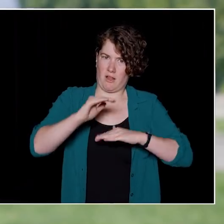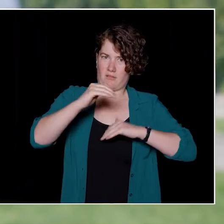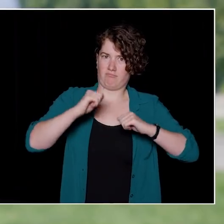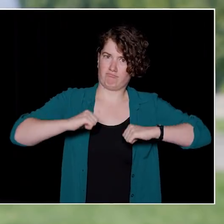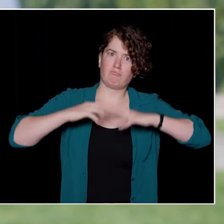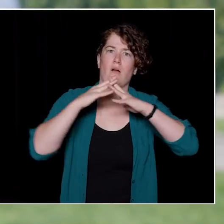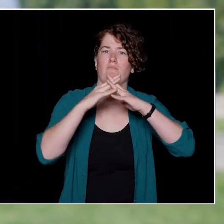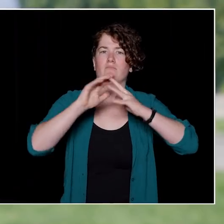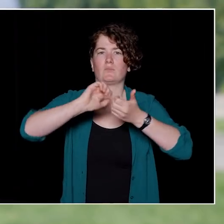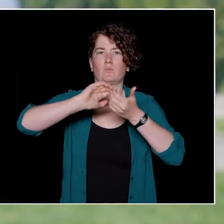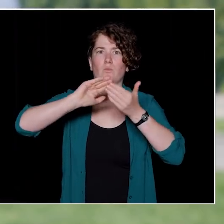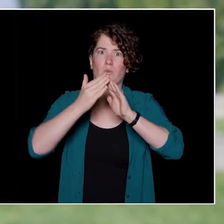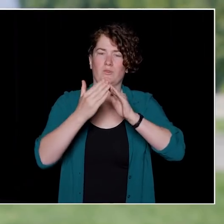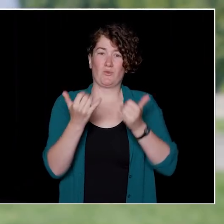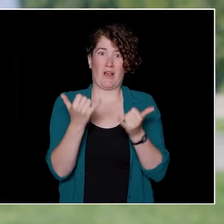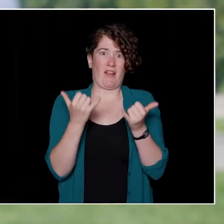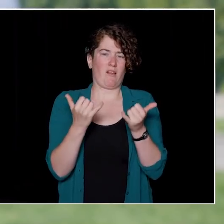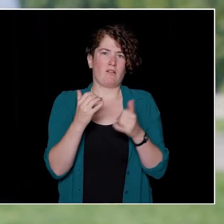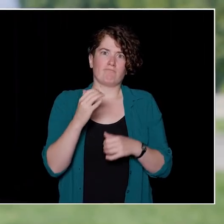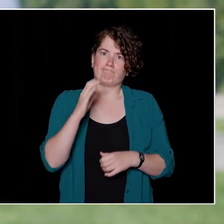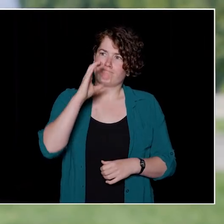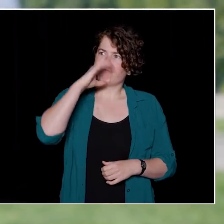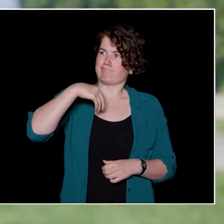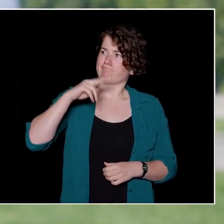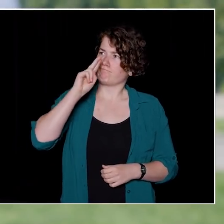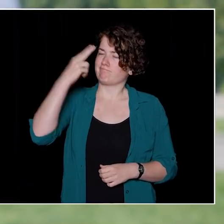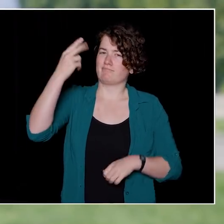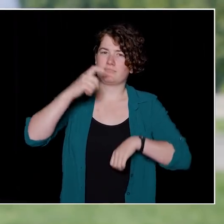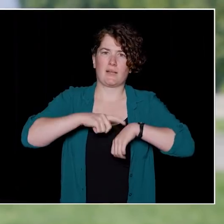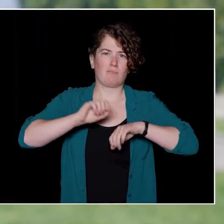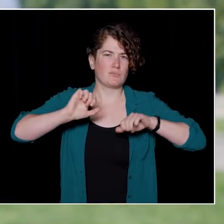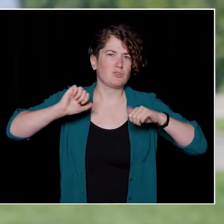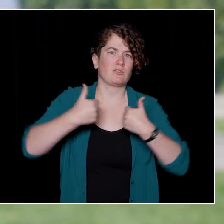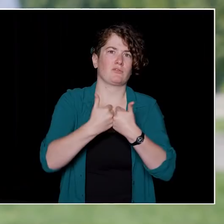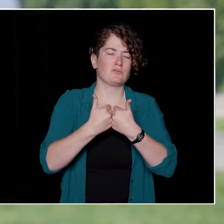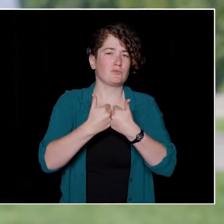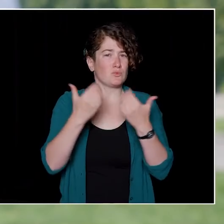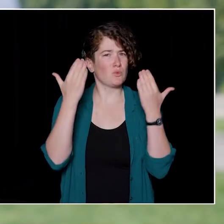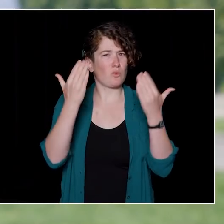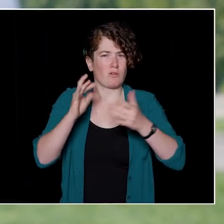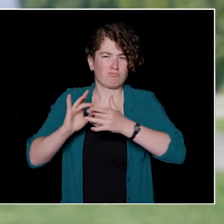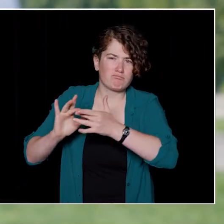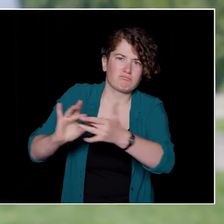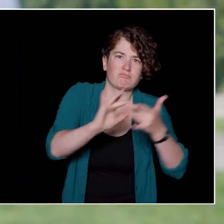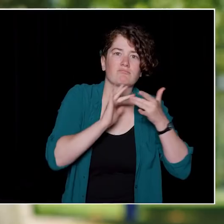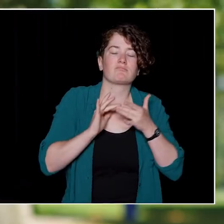and build a sense of community, especially this year as we're going through some of these very challenging times.